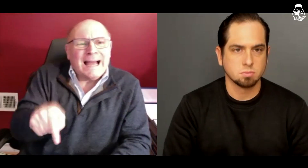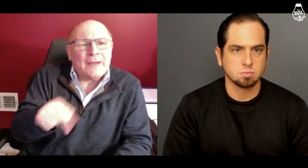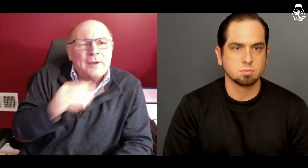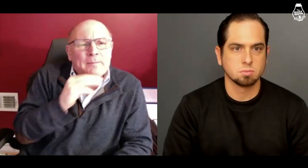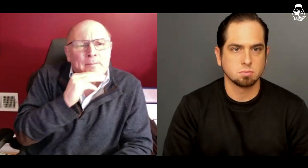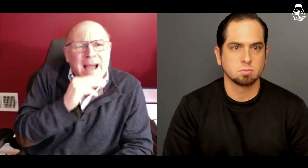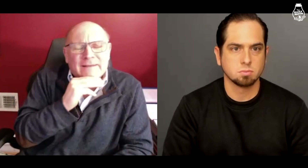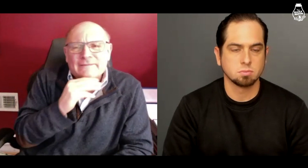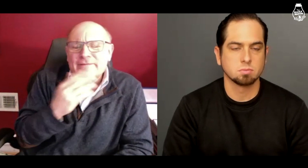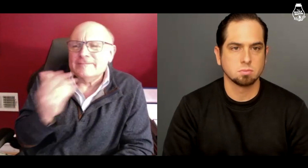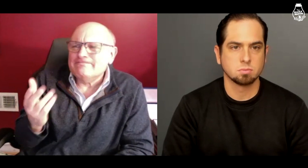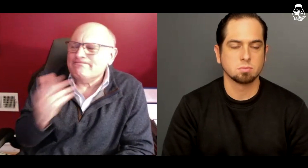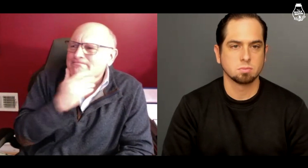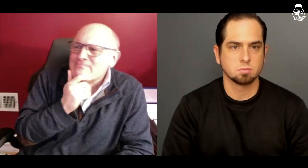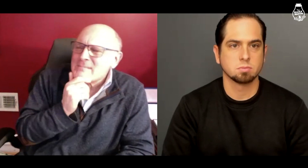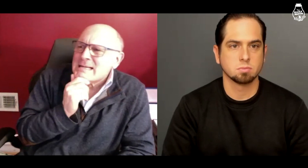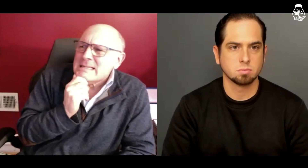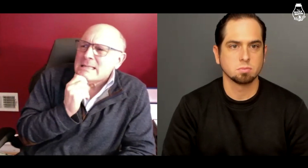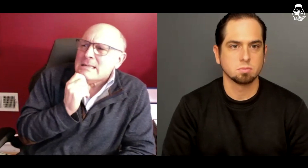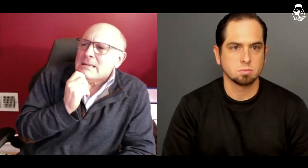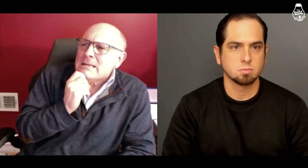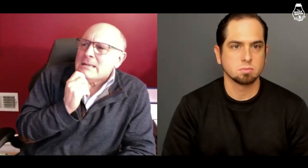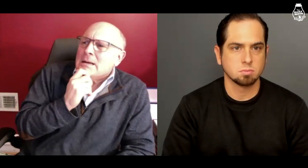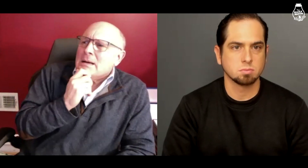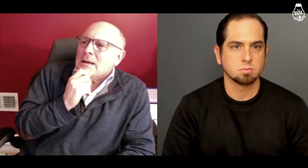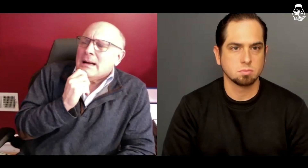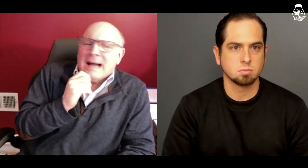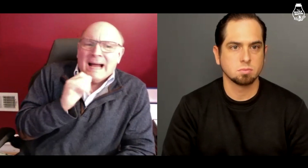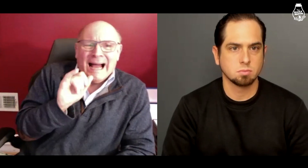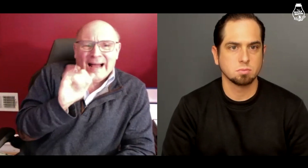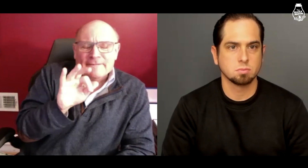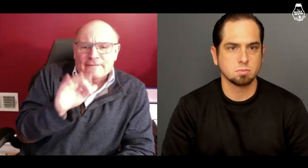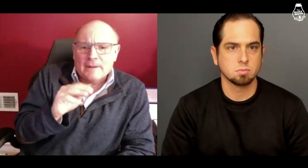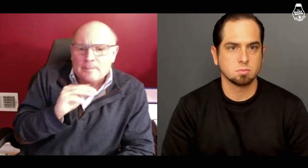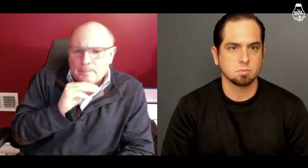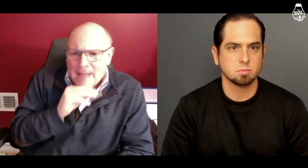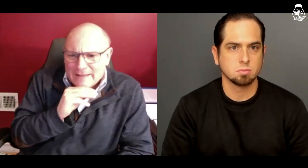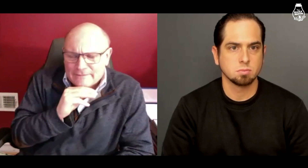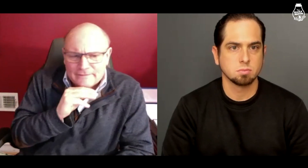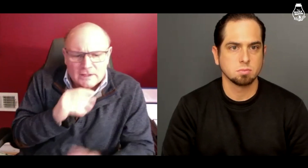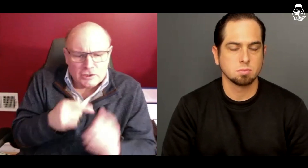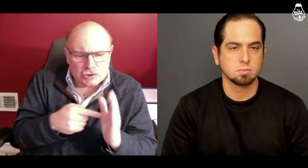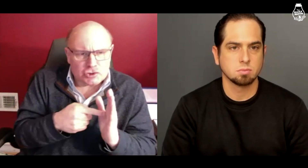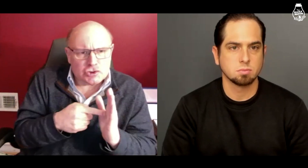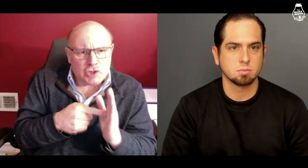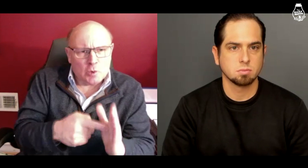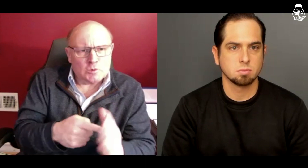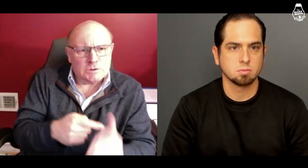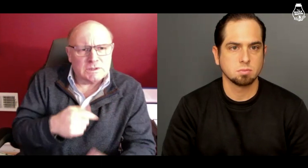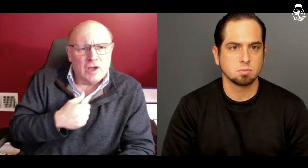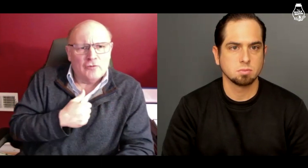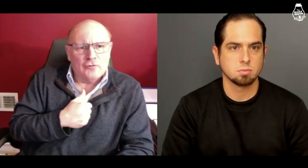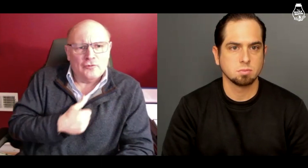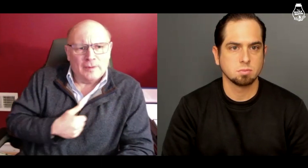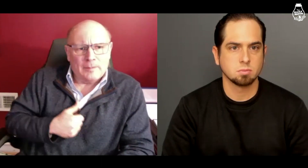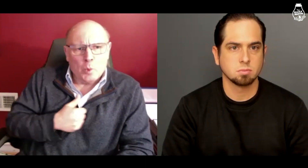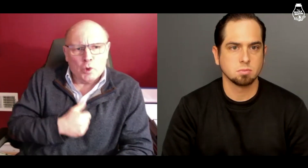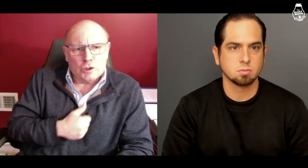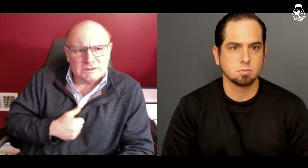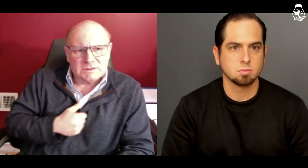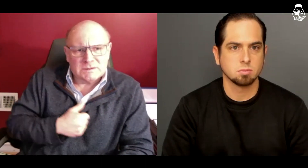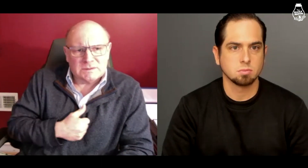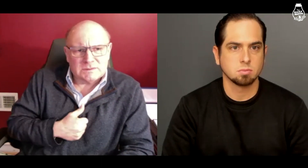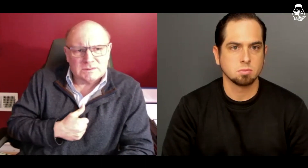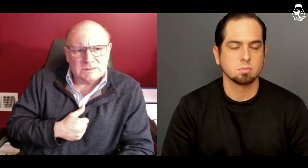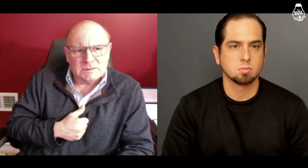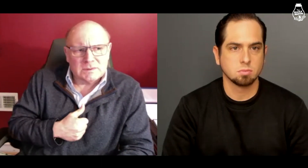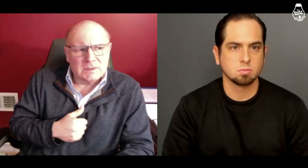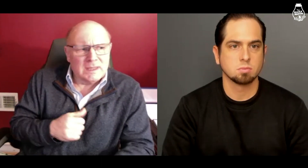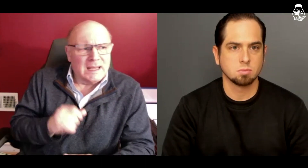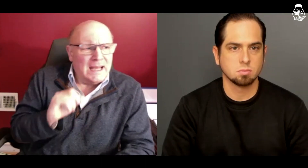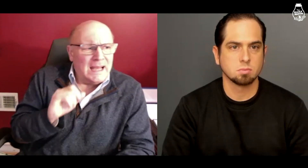But with Mavrick, if he shows remorse,